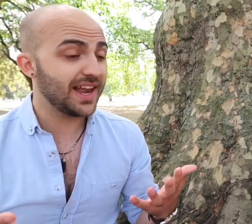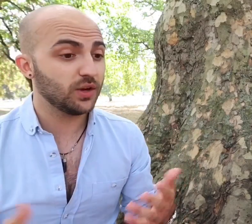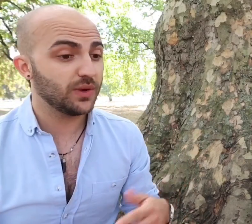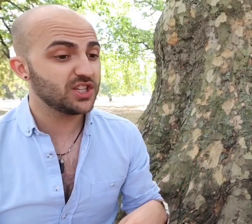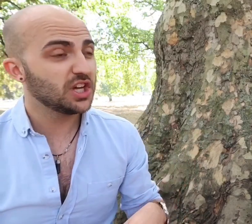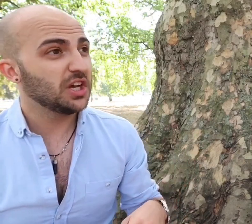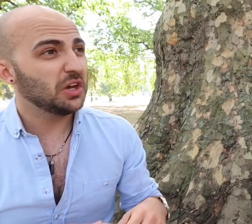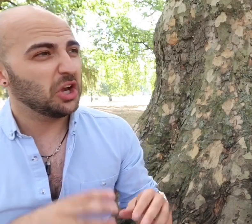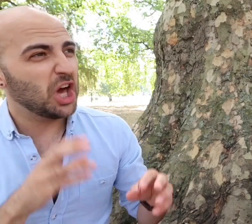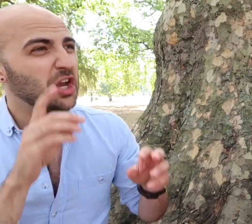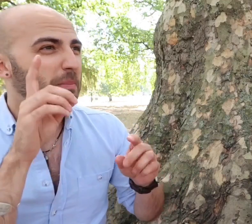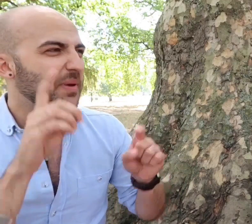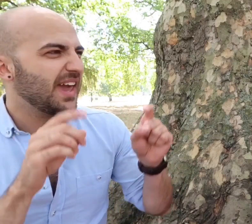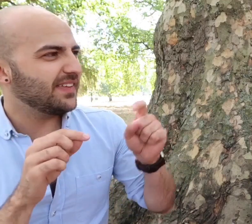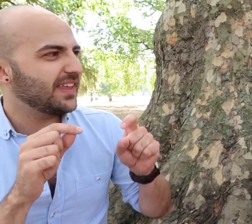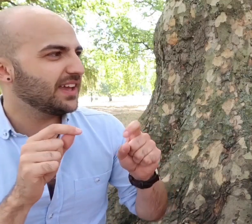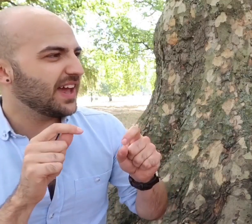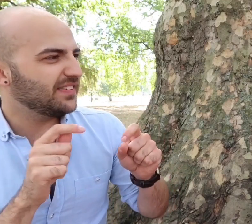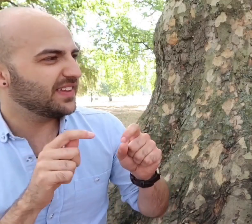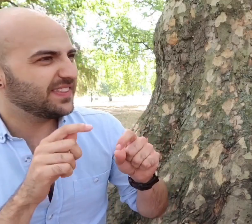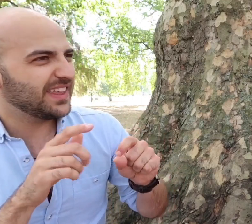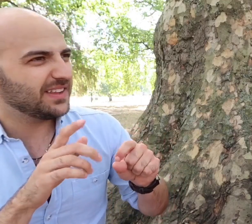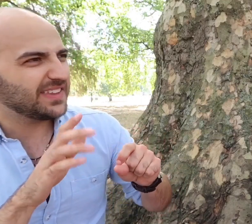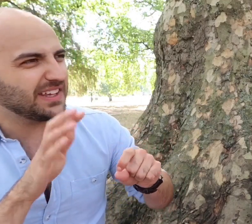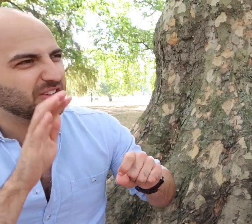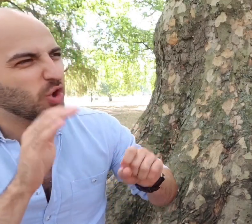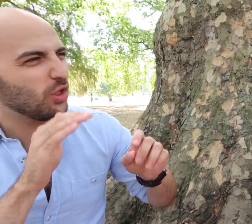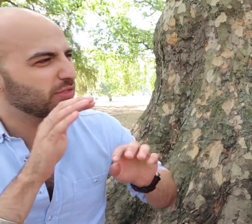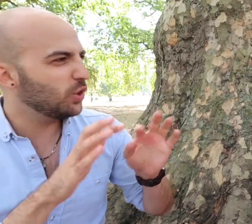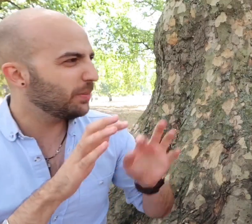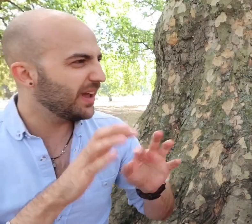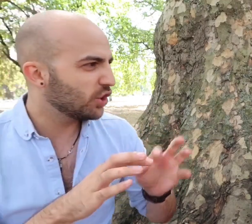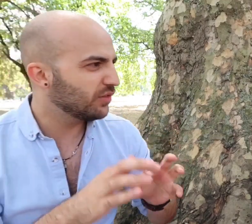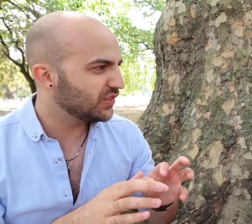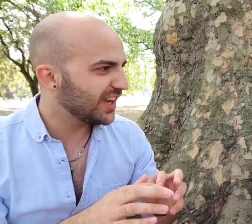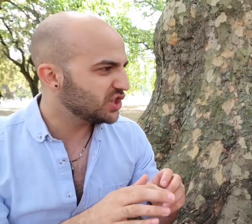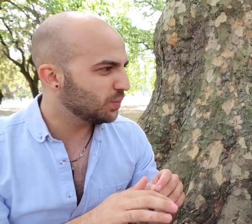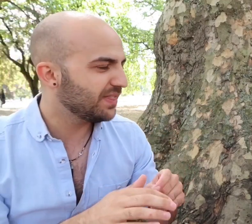language learn a bit and they and they got through a bit of a conversation with